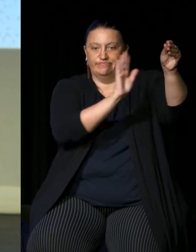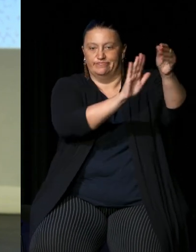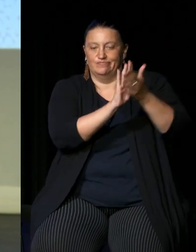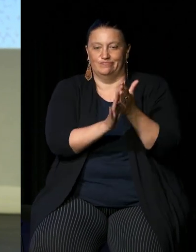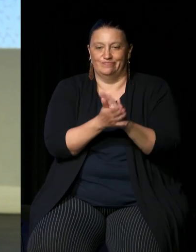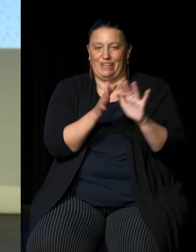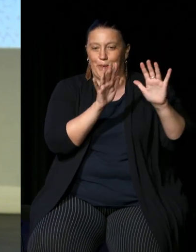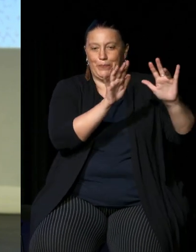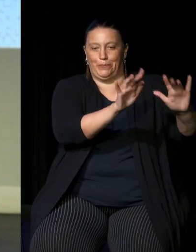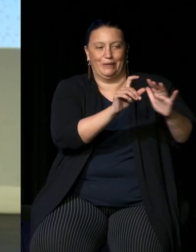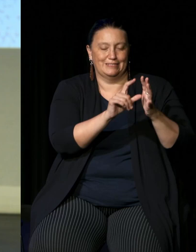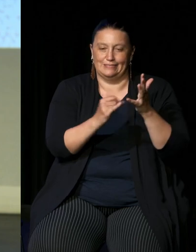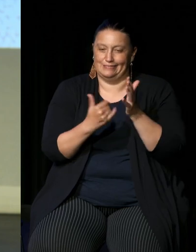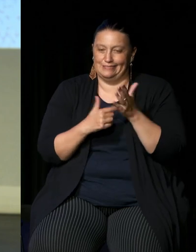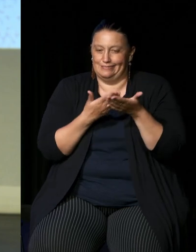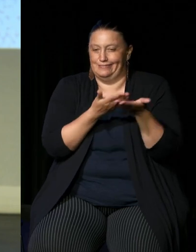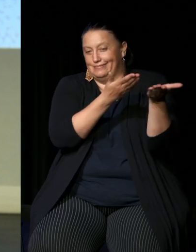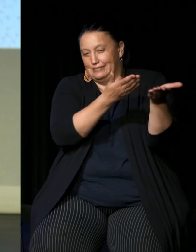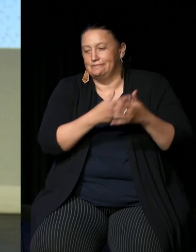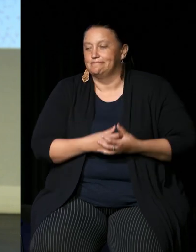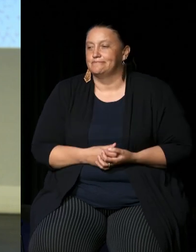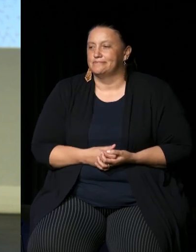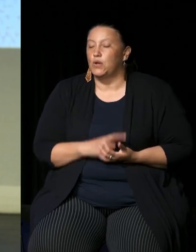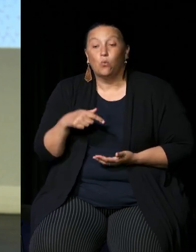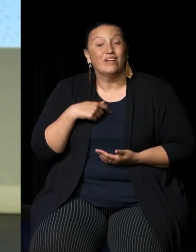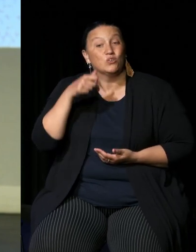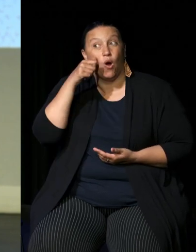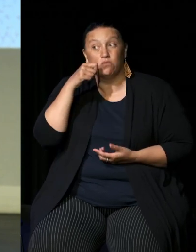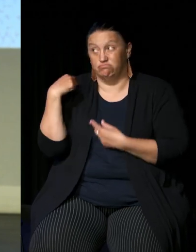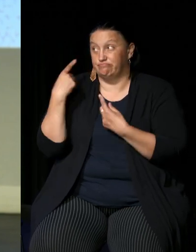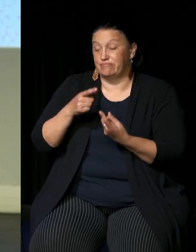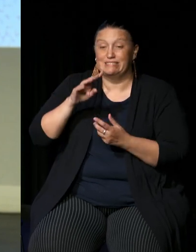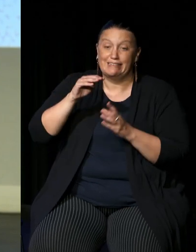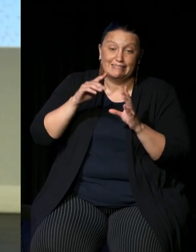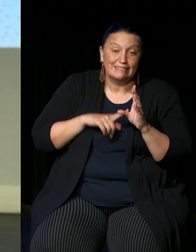um of course we know that there's been more than a decade of research and work and committees into